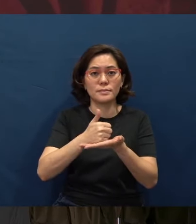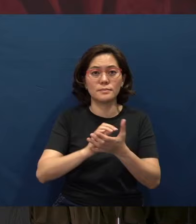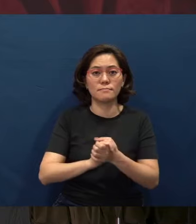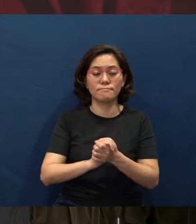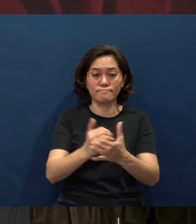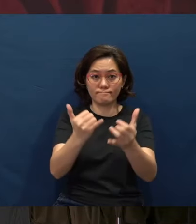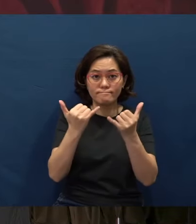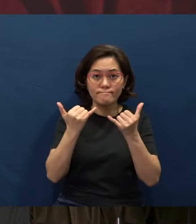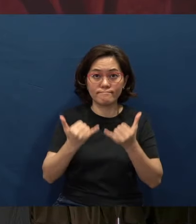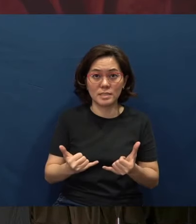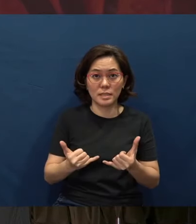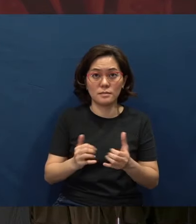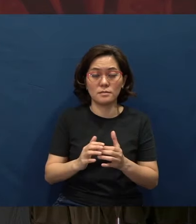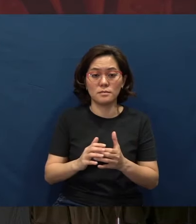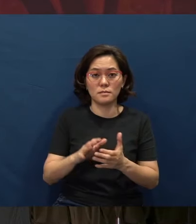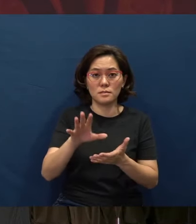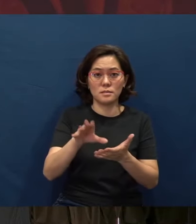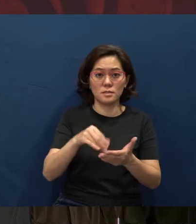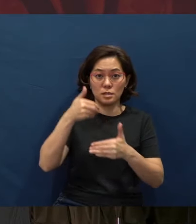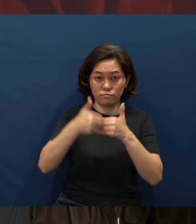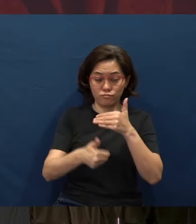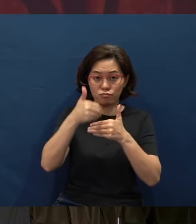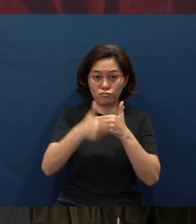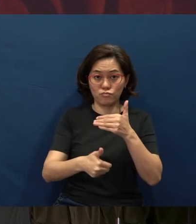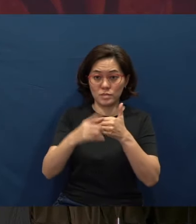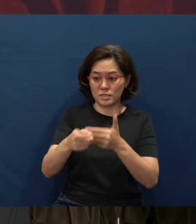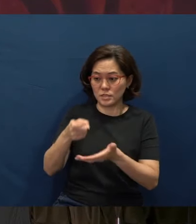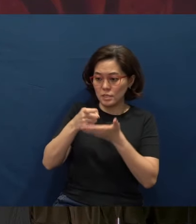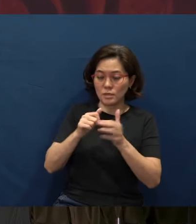Let's now take the bread and the cup together.